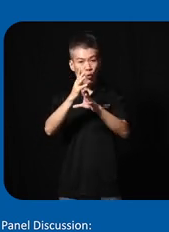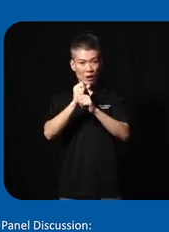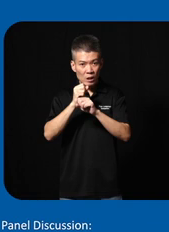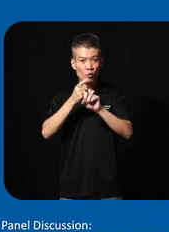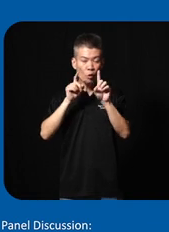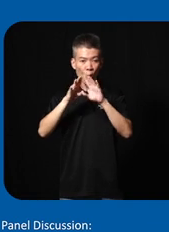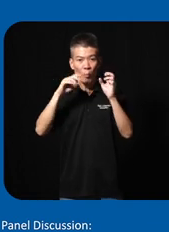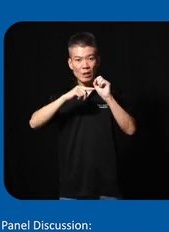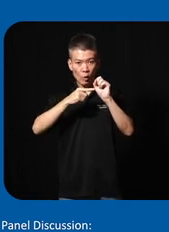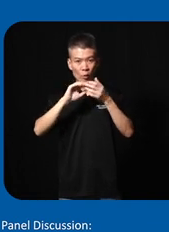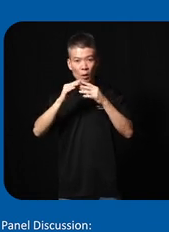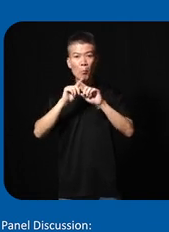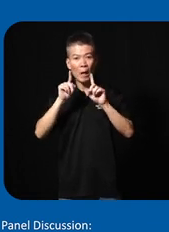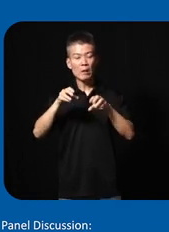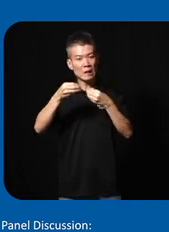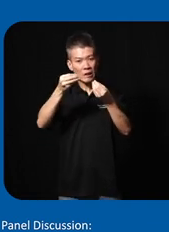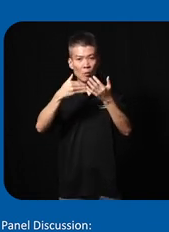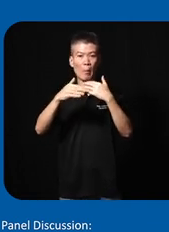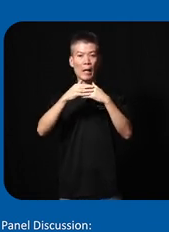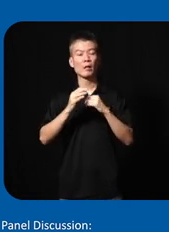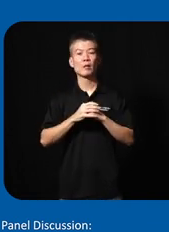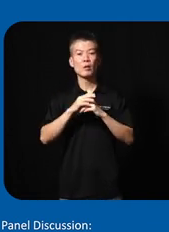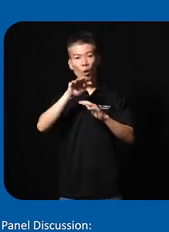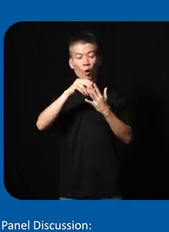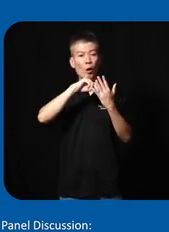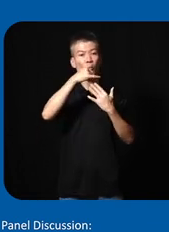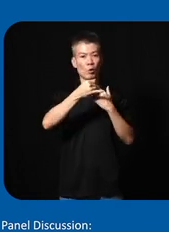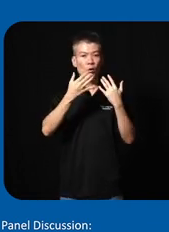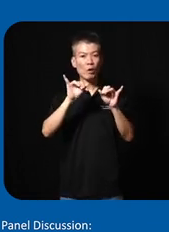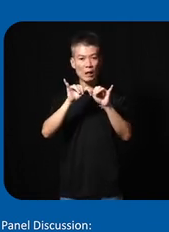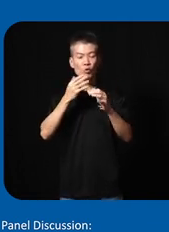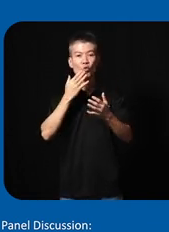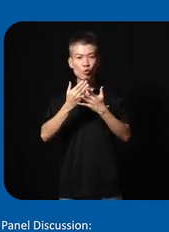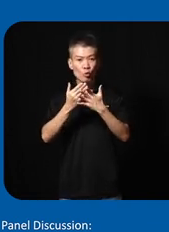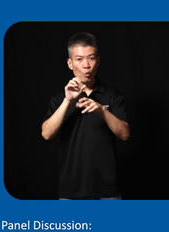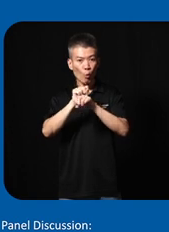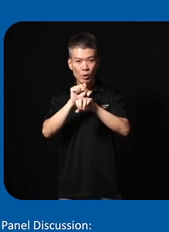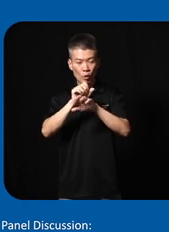open source Community but also give back so all projects that engineering good works on WE aim